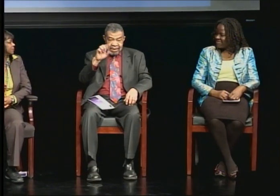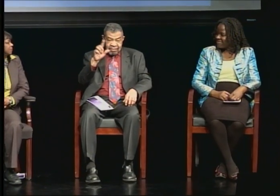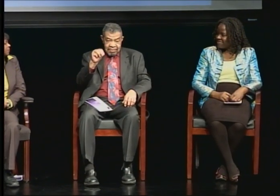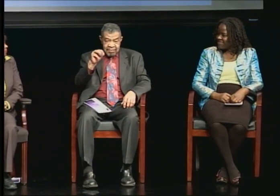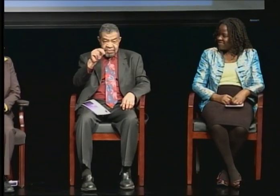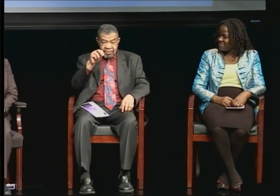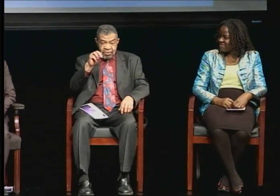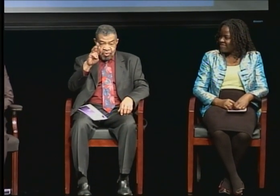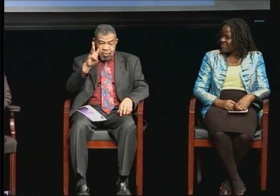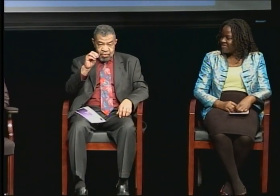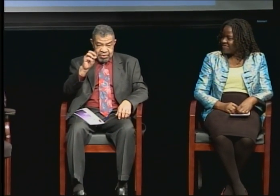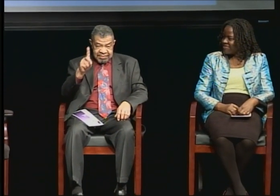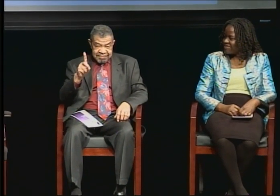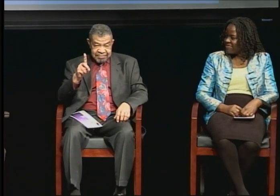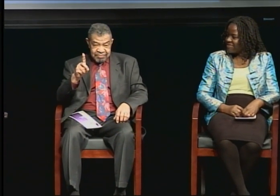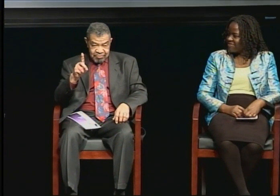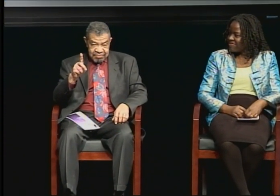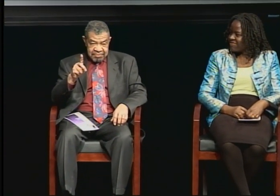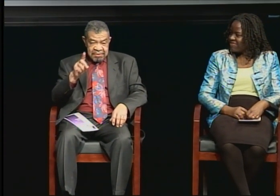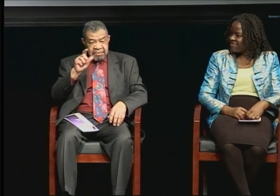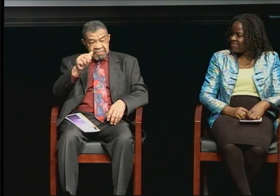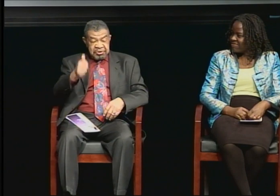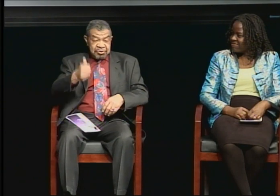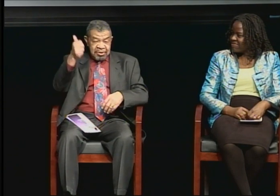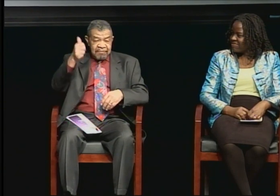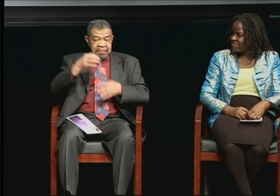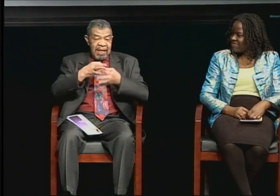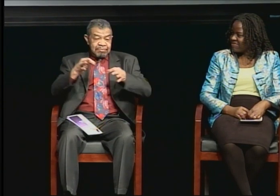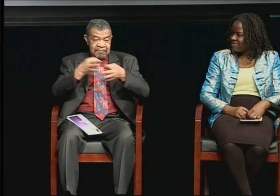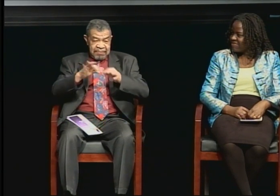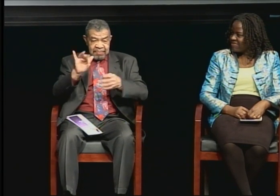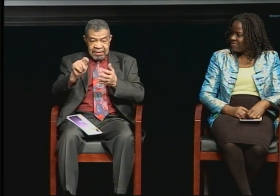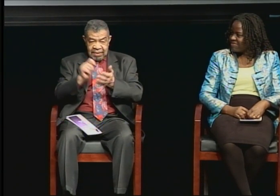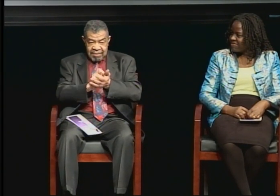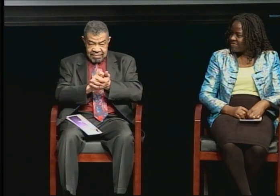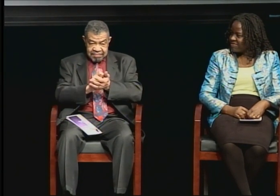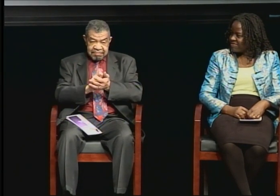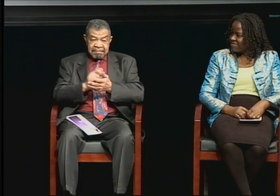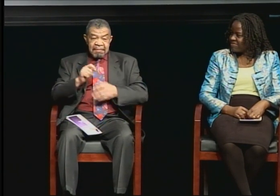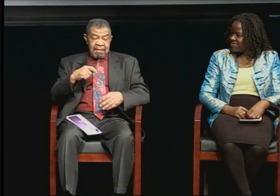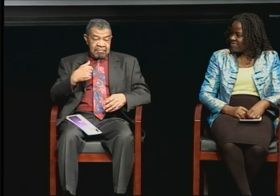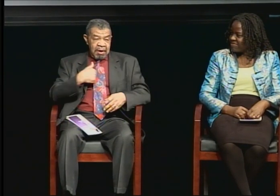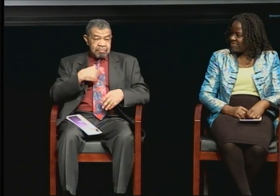He actually was the chief of captioning at that time.